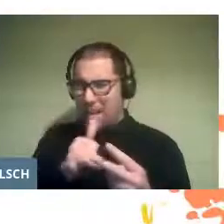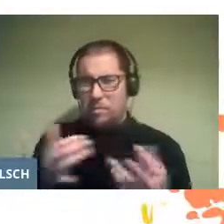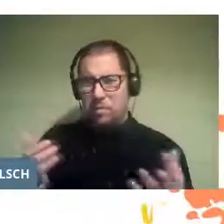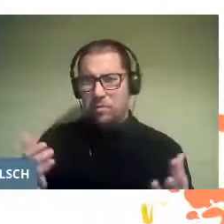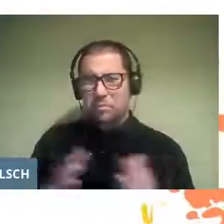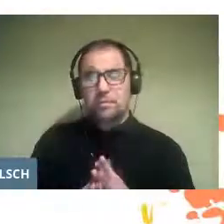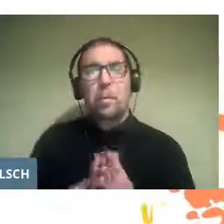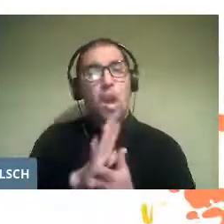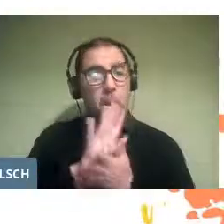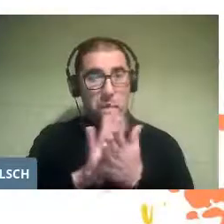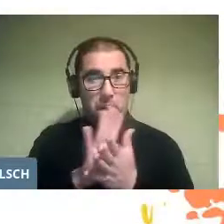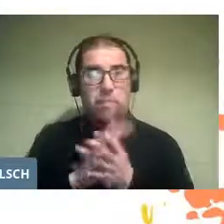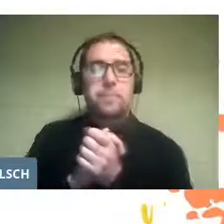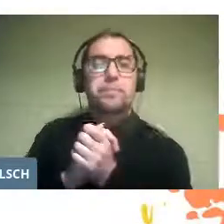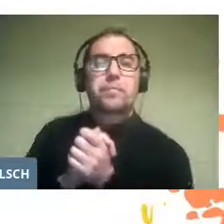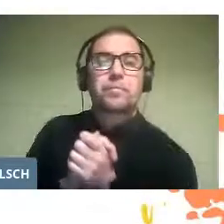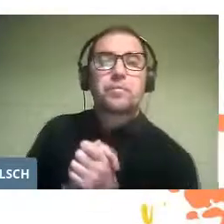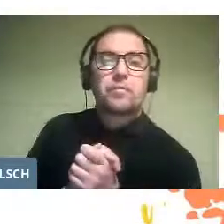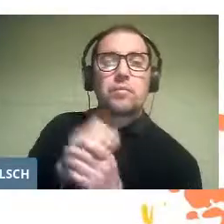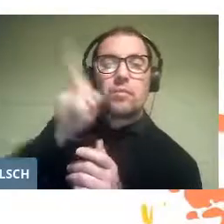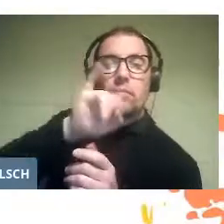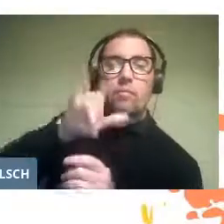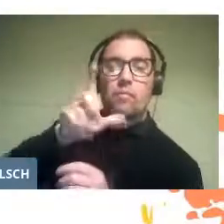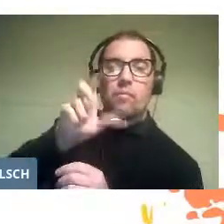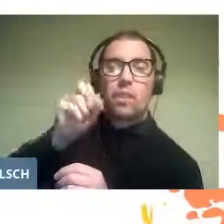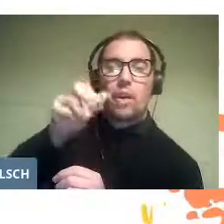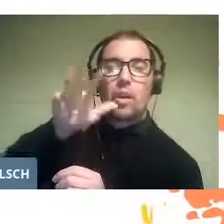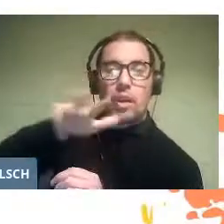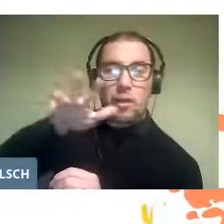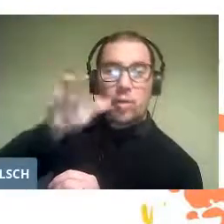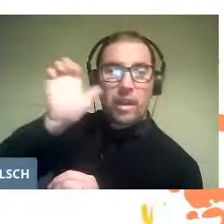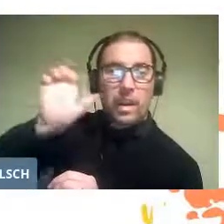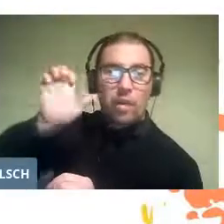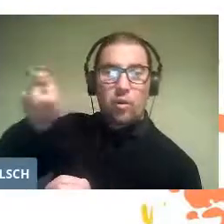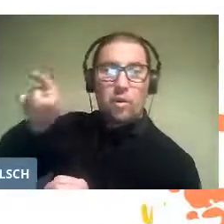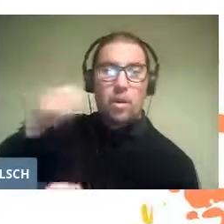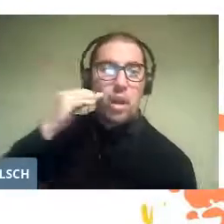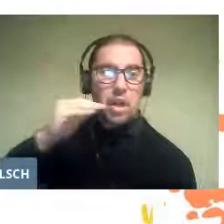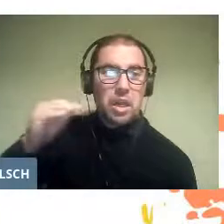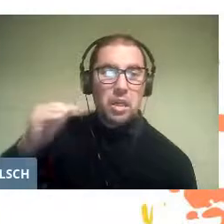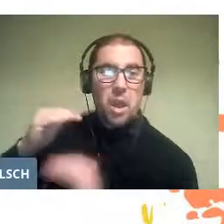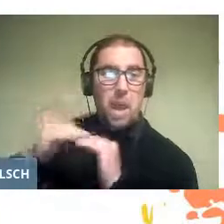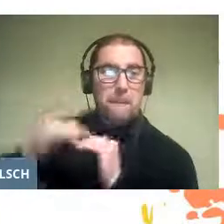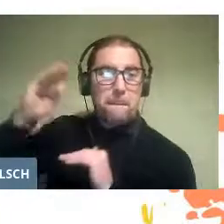For example, until the 19th century in Europe, children over the age of 7